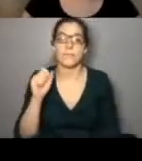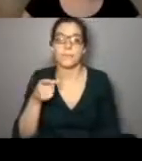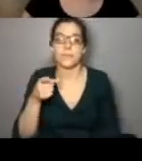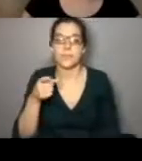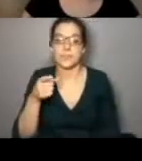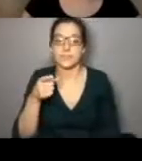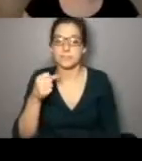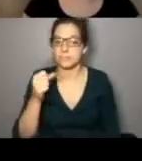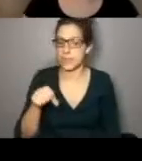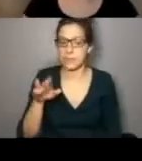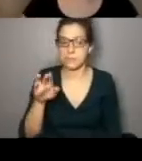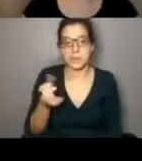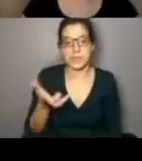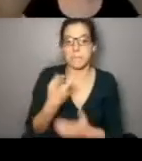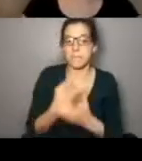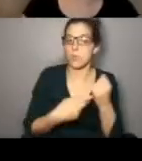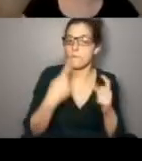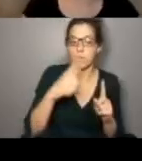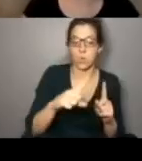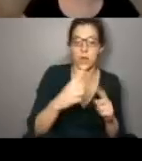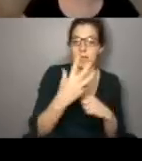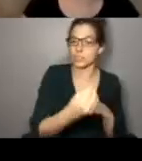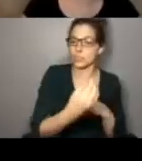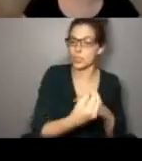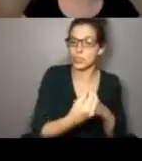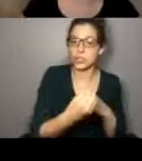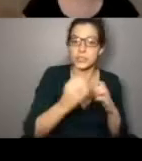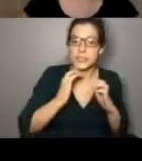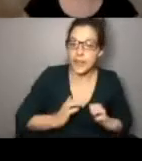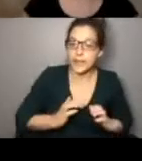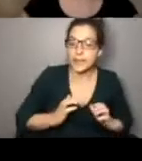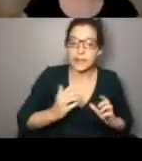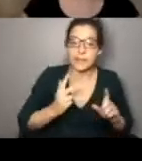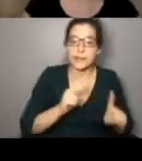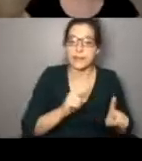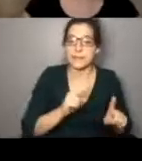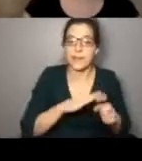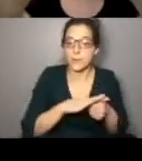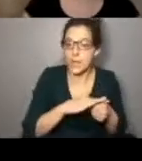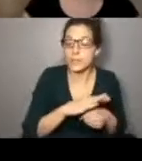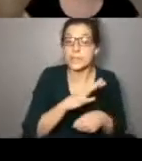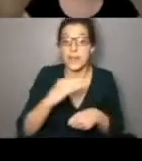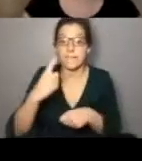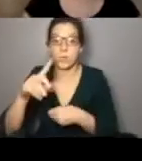. These can be both for, like, external- facing, client-facing areas and for